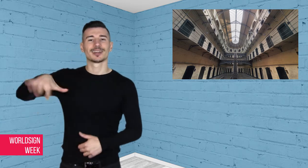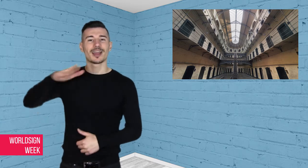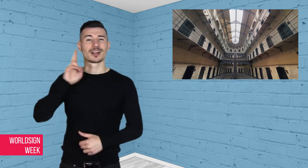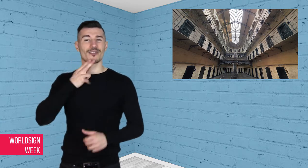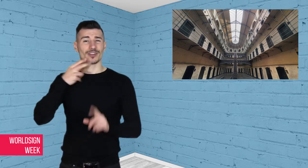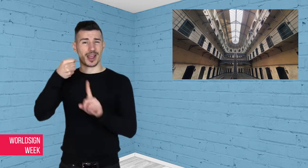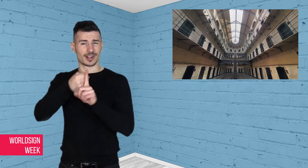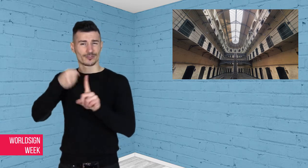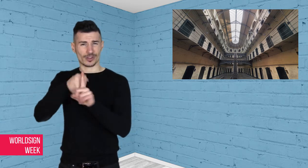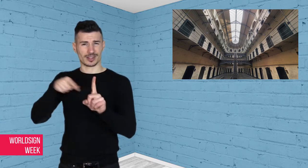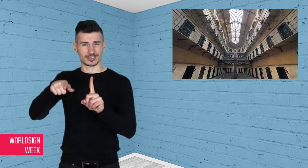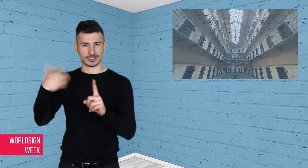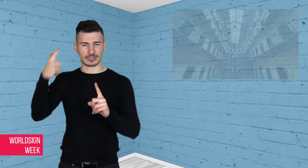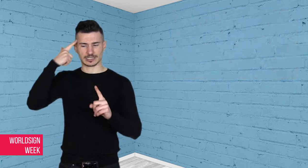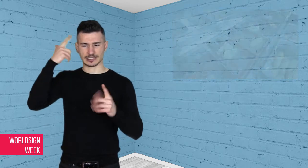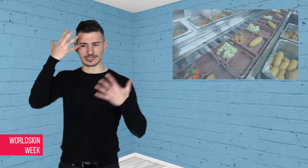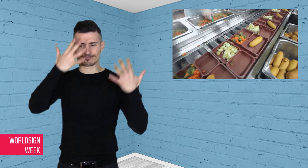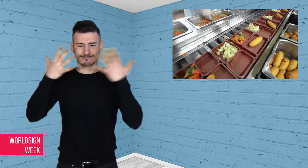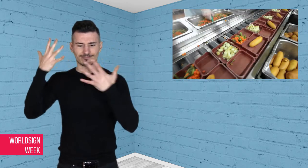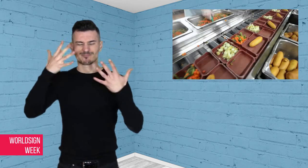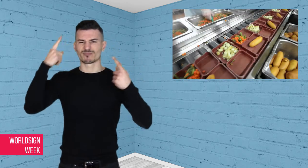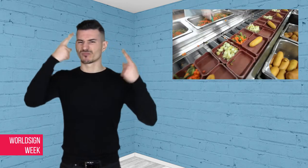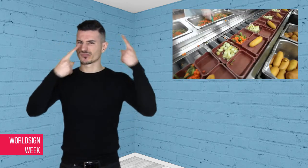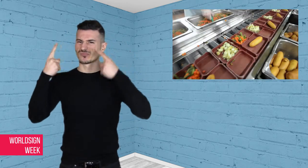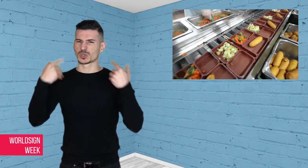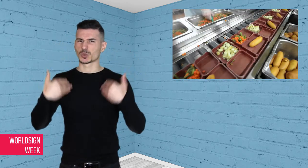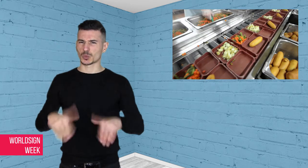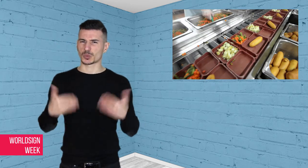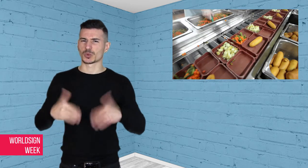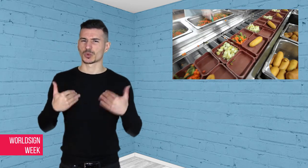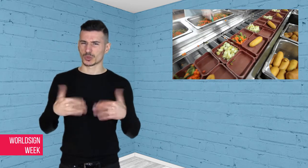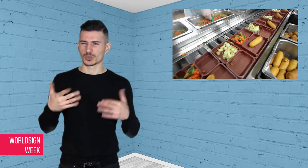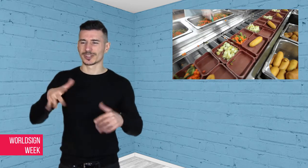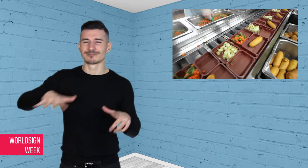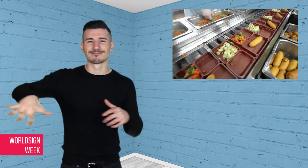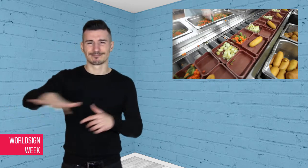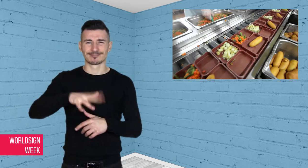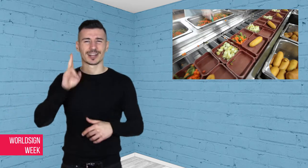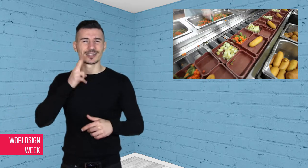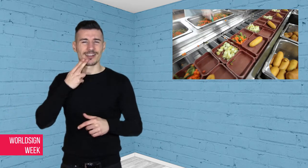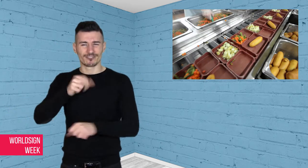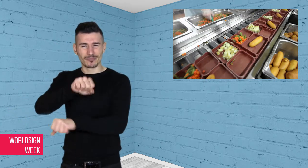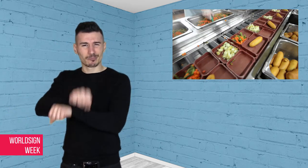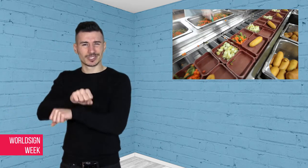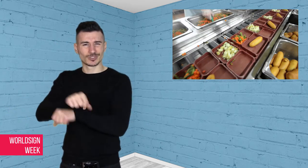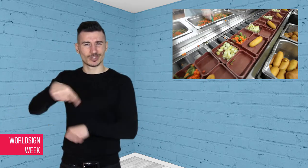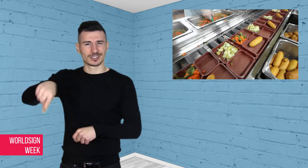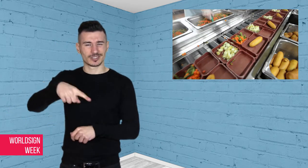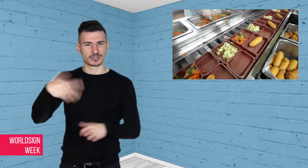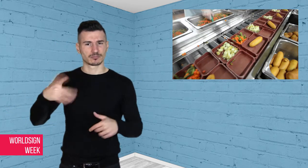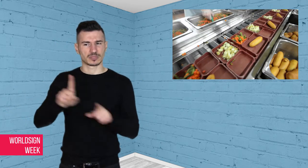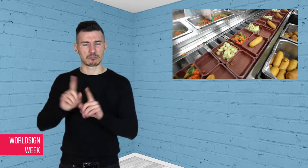They are concerned because Secretary of Education, President, and Attorney